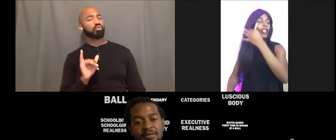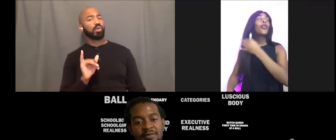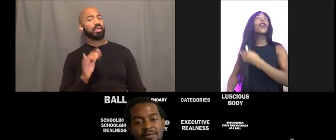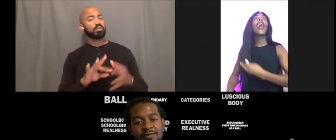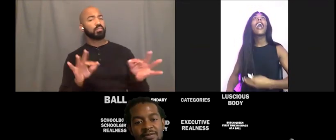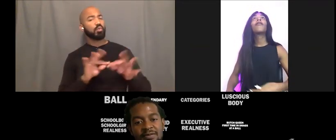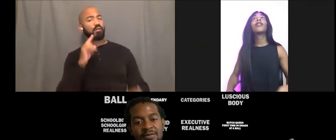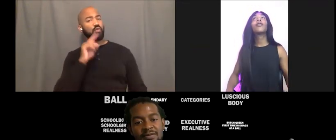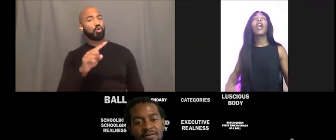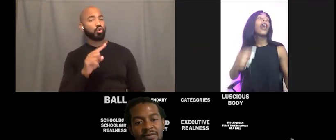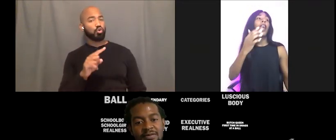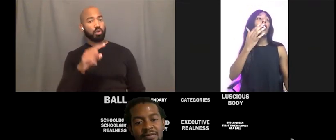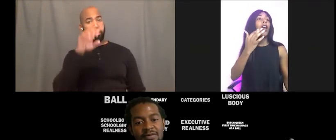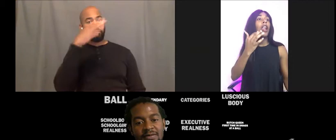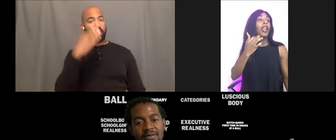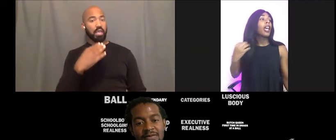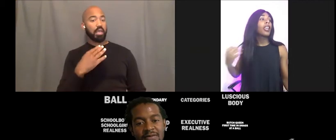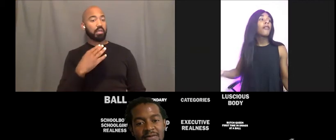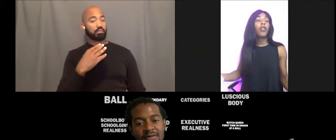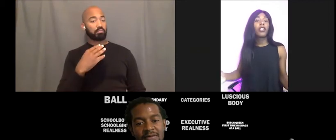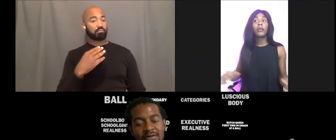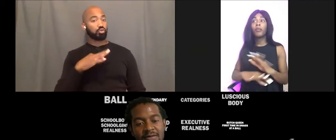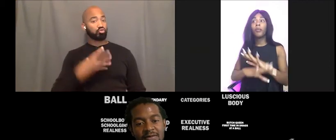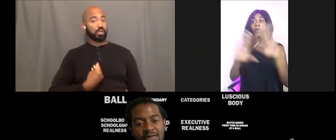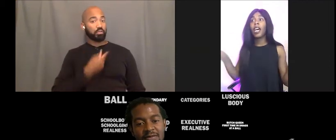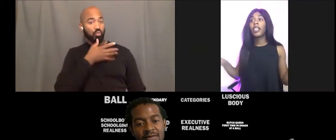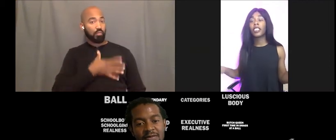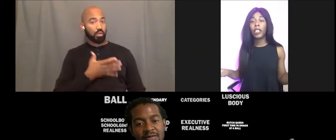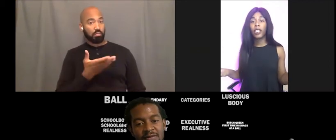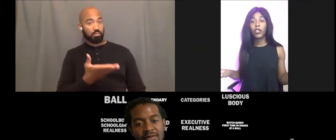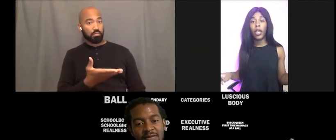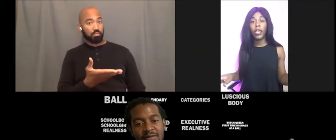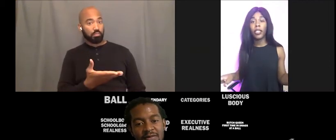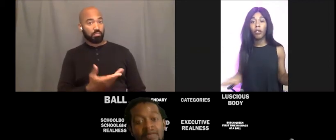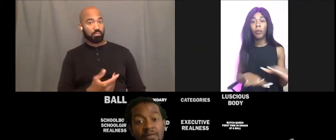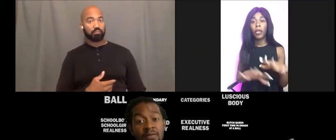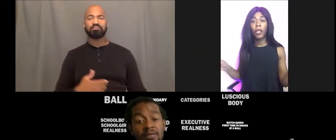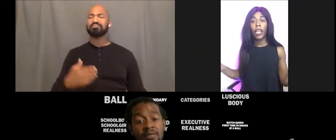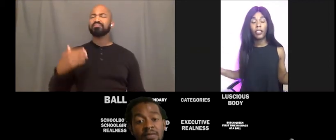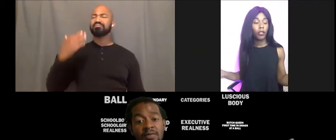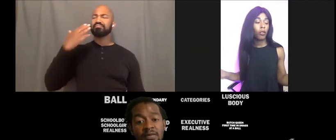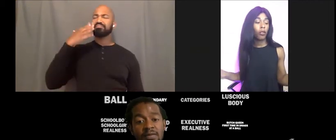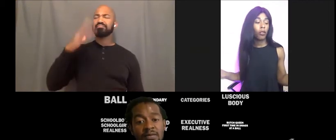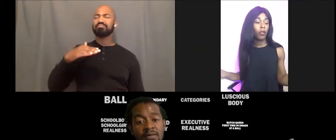You have to and, and I can even go beyond just being Trans or being black and Trans, it...